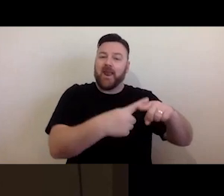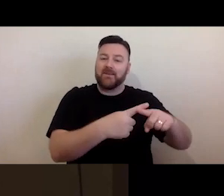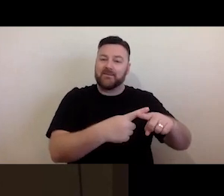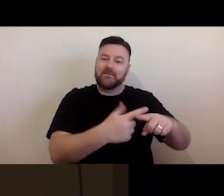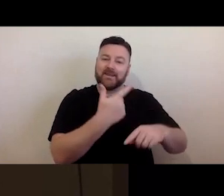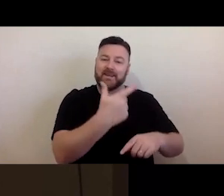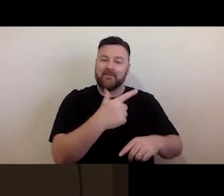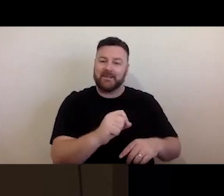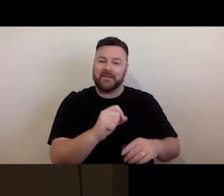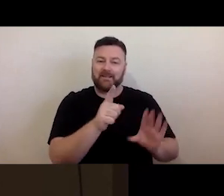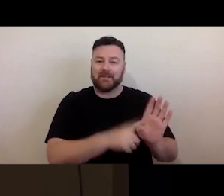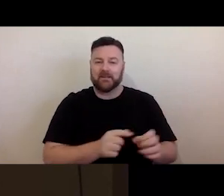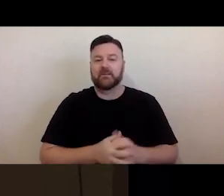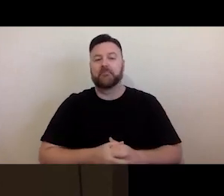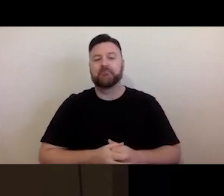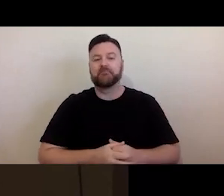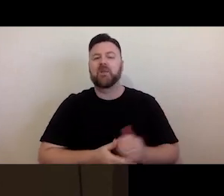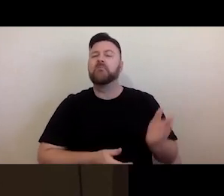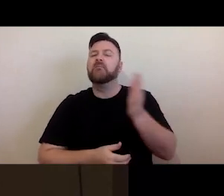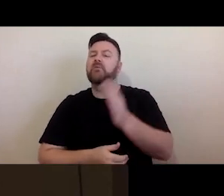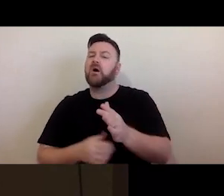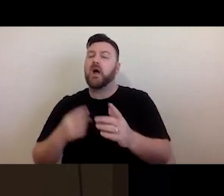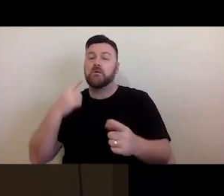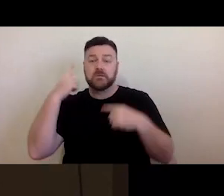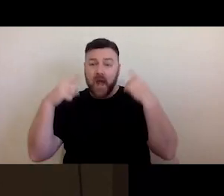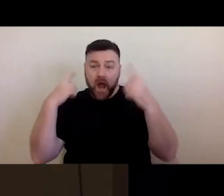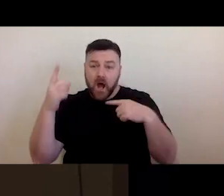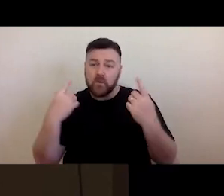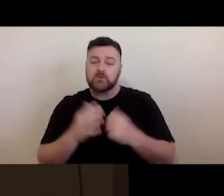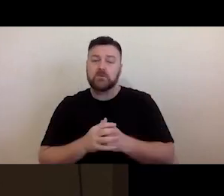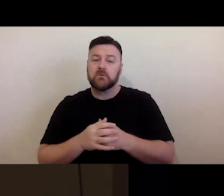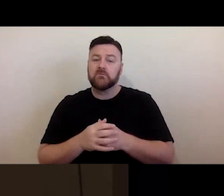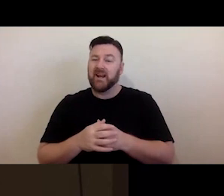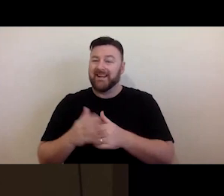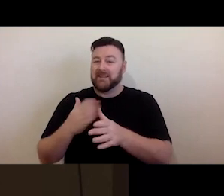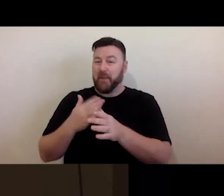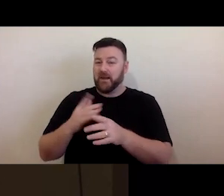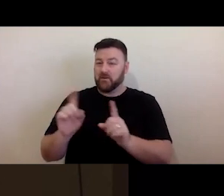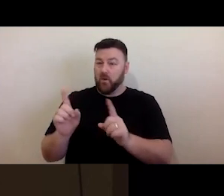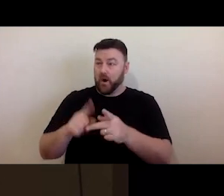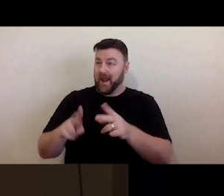In relation to things such as sound recordings and film, the copyright duration depends on whether or not the material's been made public or not.